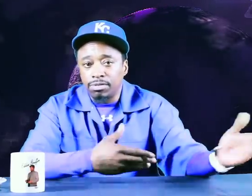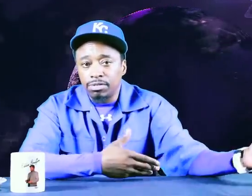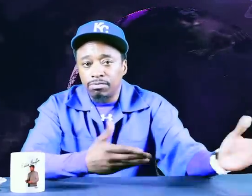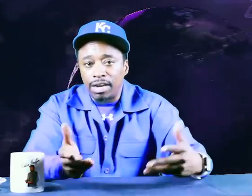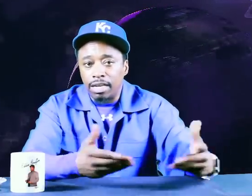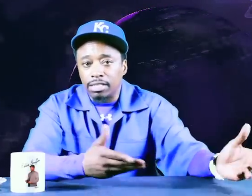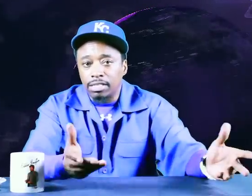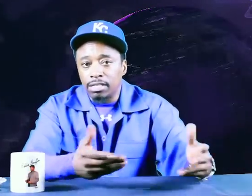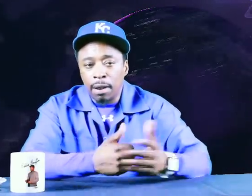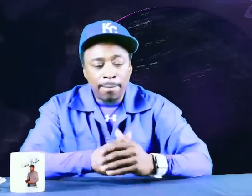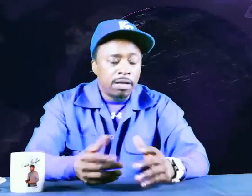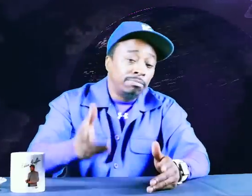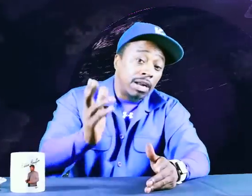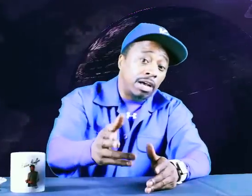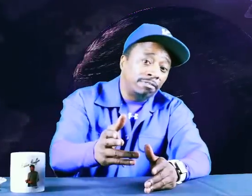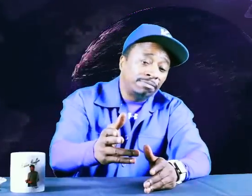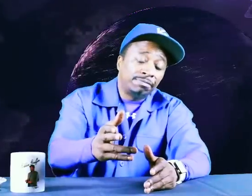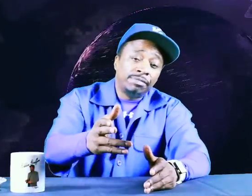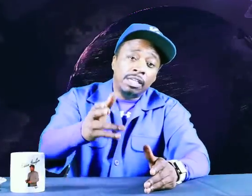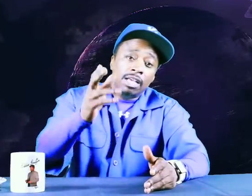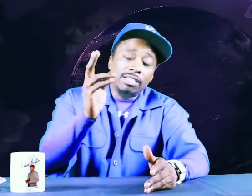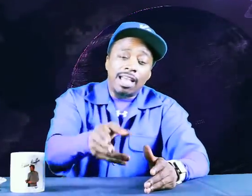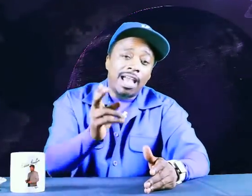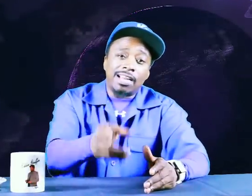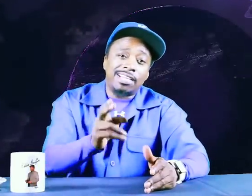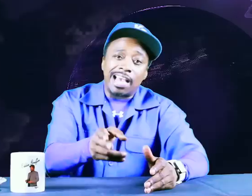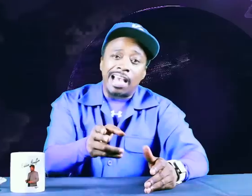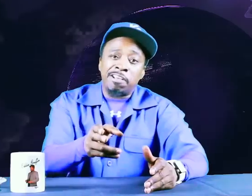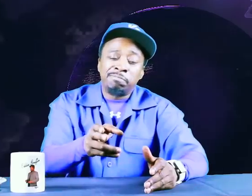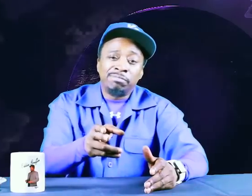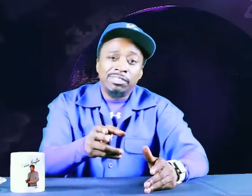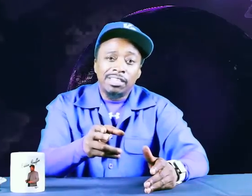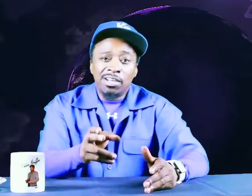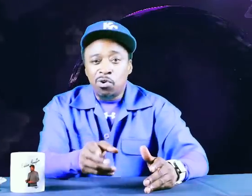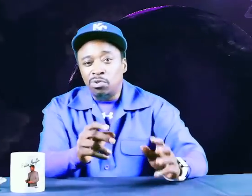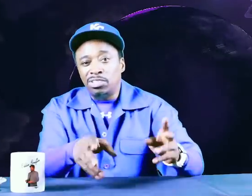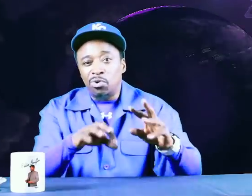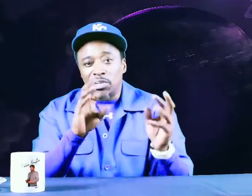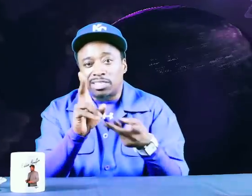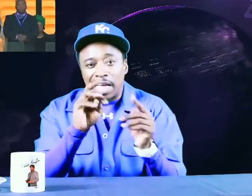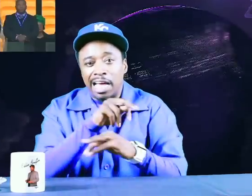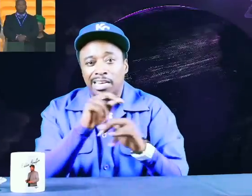They right next to each other ya know. But uh, they had a guy, who was doing the sign language.